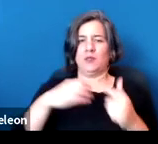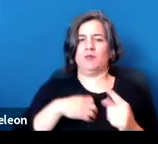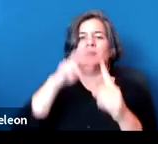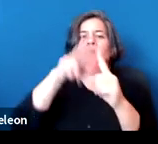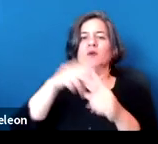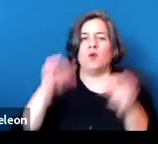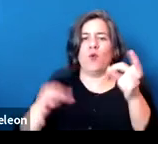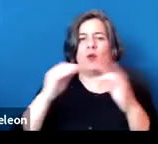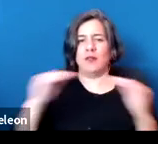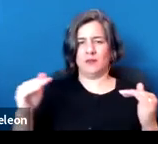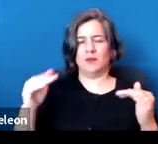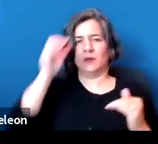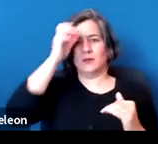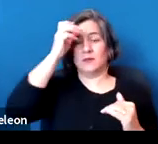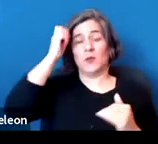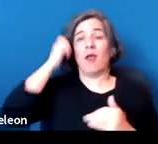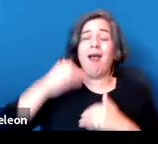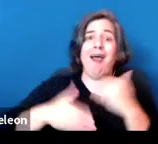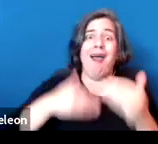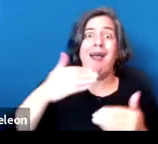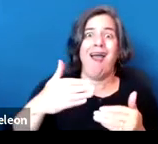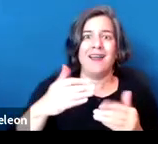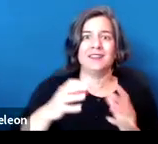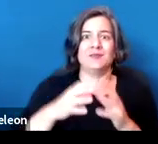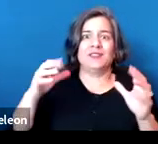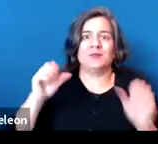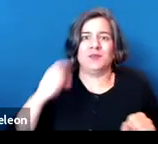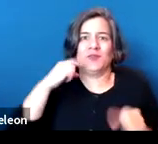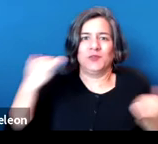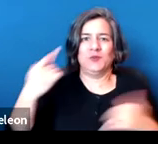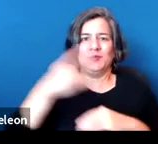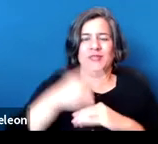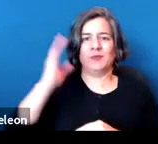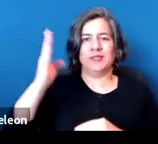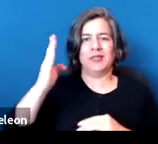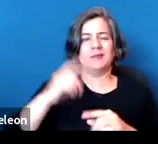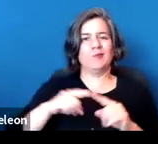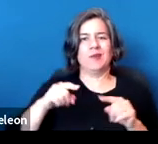for the states to not have federal mandates. That's going to be an appellate issue that's going up through the courts. Similarly, there is currently the CDC's eviction moratorium. It's not at all clear whether that's constitutionally enforceable.